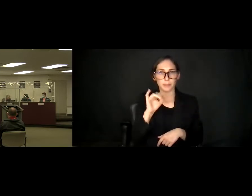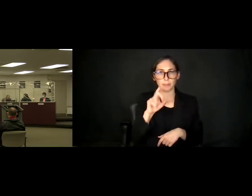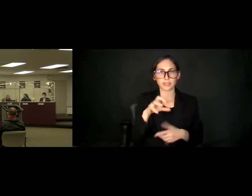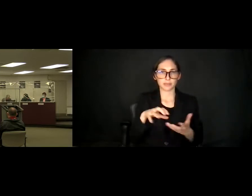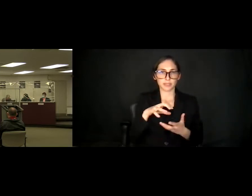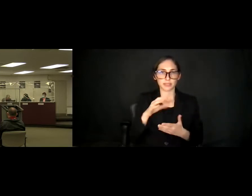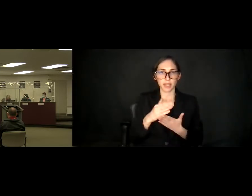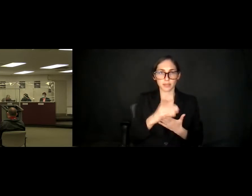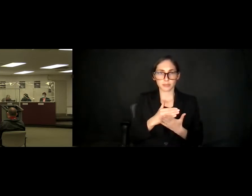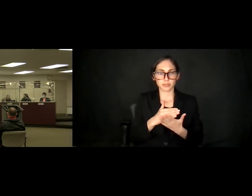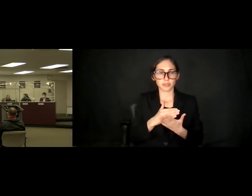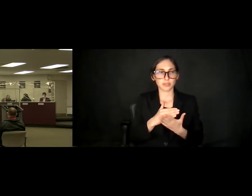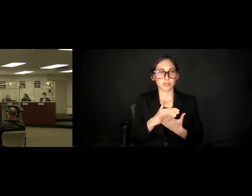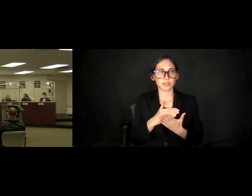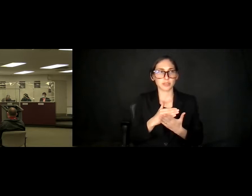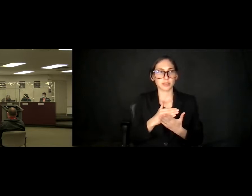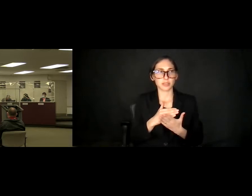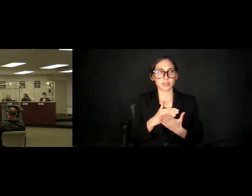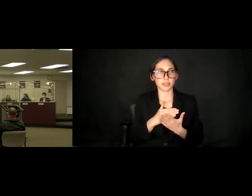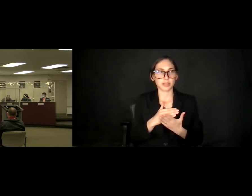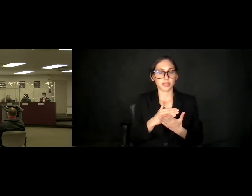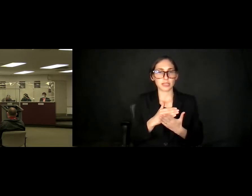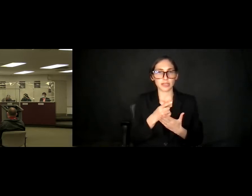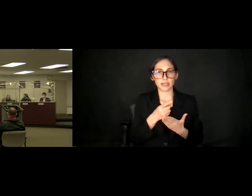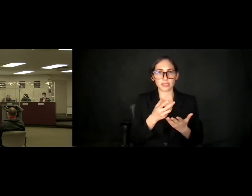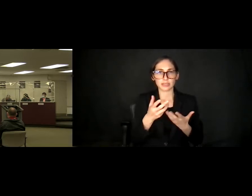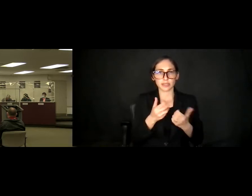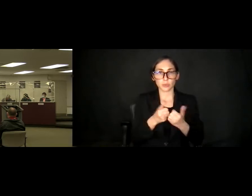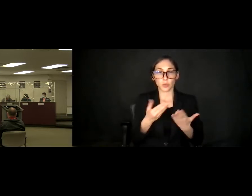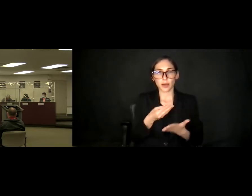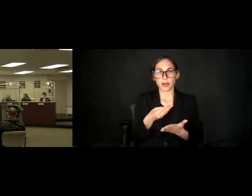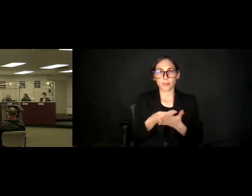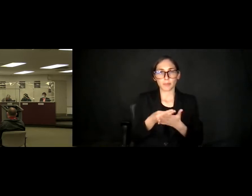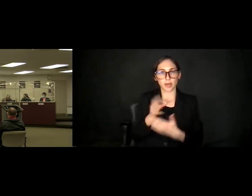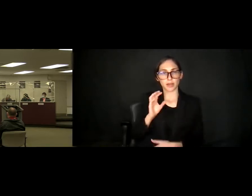in um, the deals with returning money back to uh,